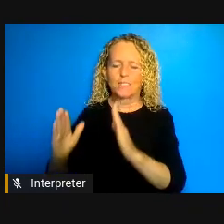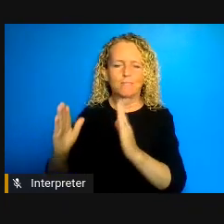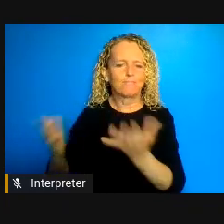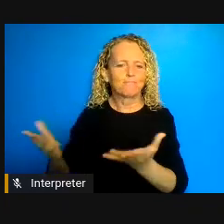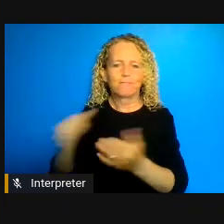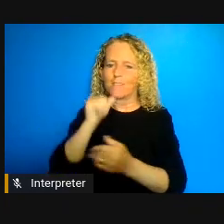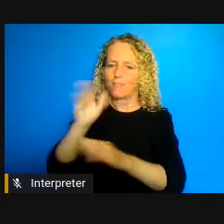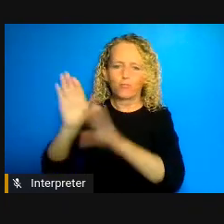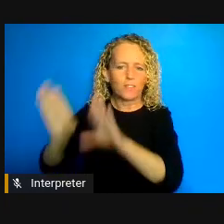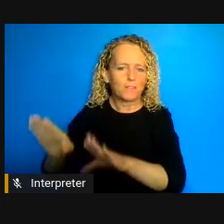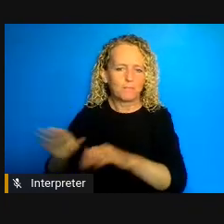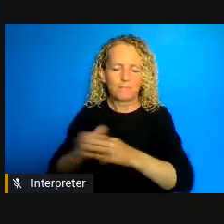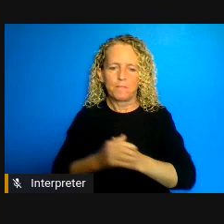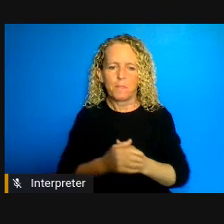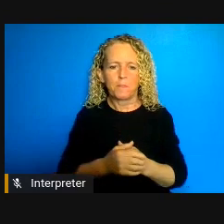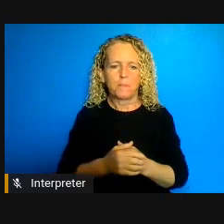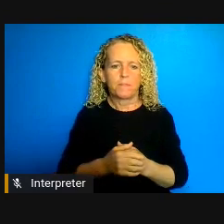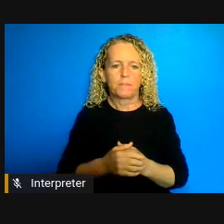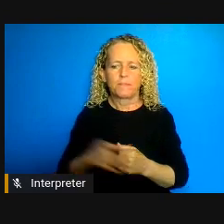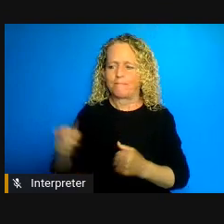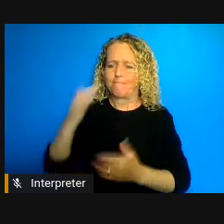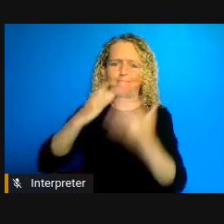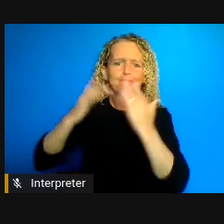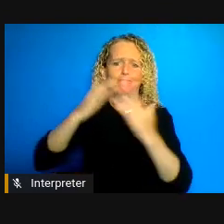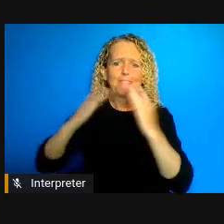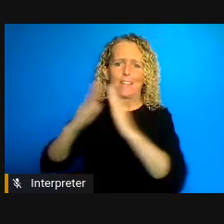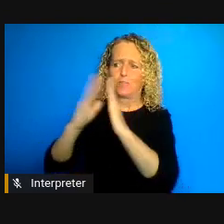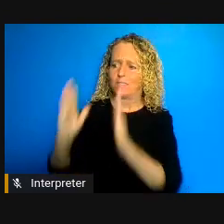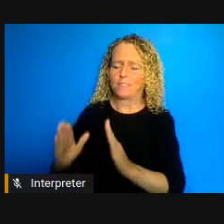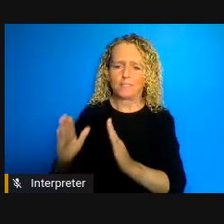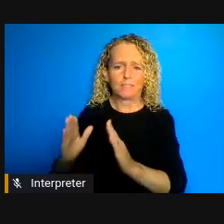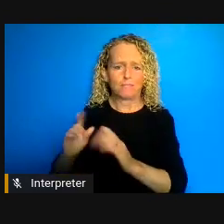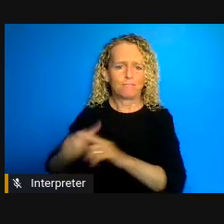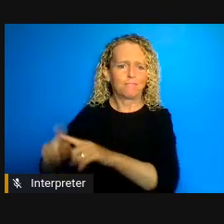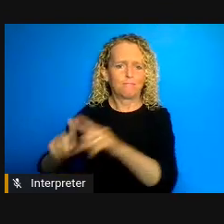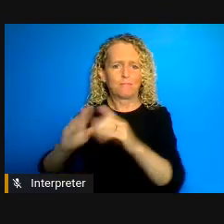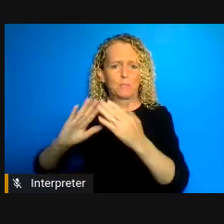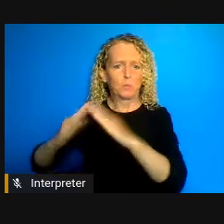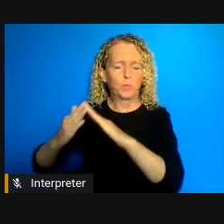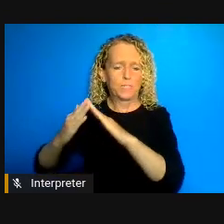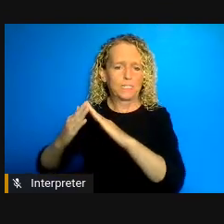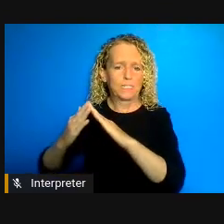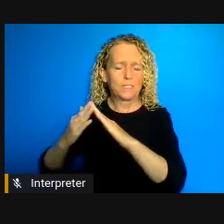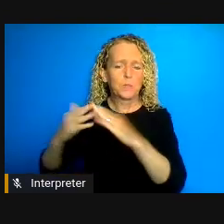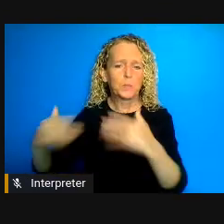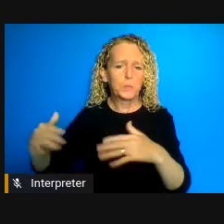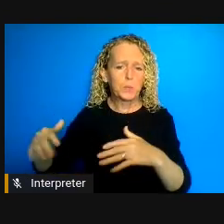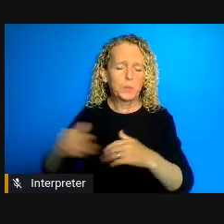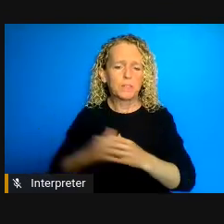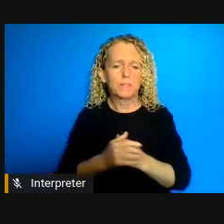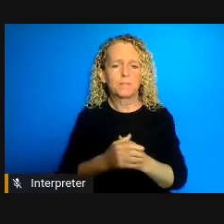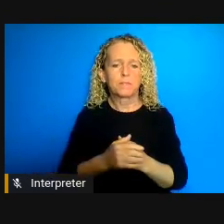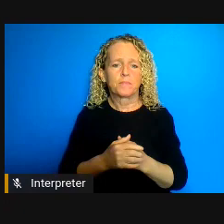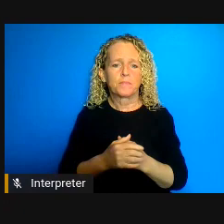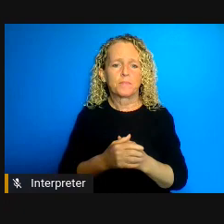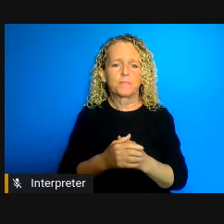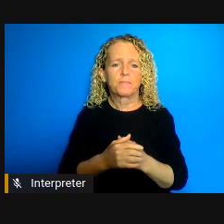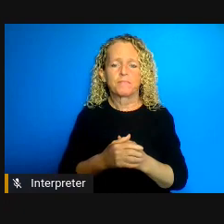shortage in communities is dire the estimates range between 40,000 and